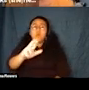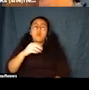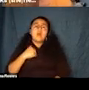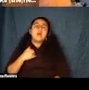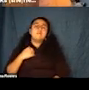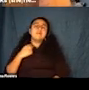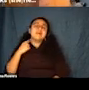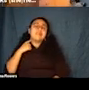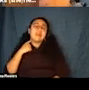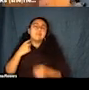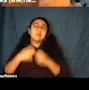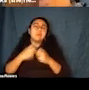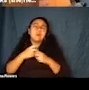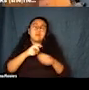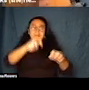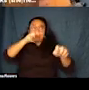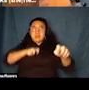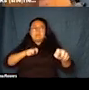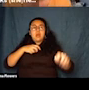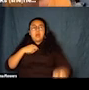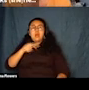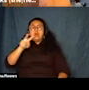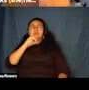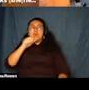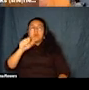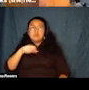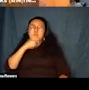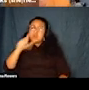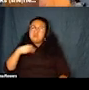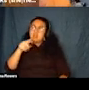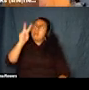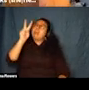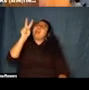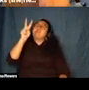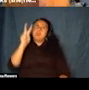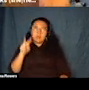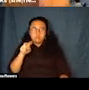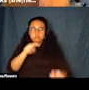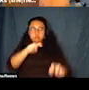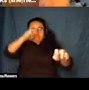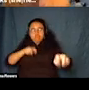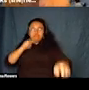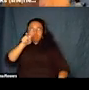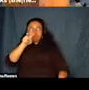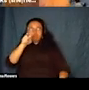who are seated and find a place where they can all be together. We think about seating for fat patrons.